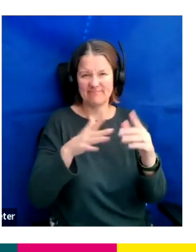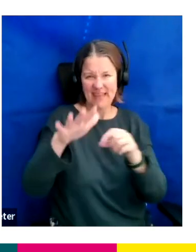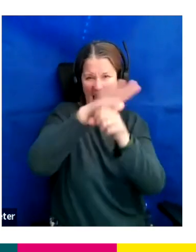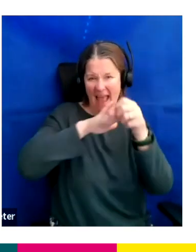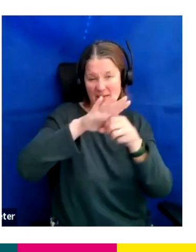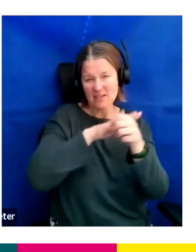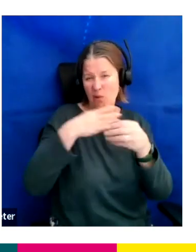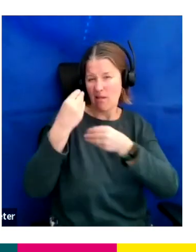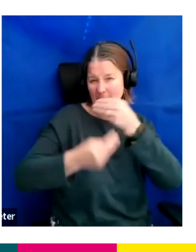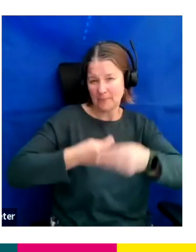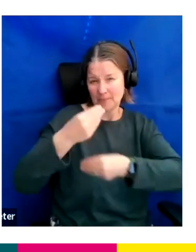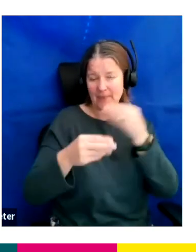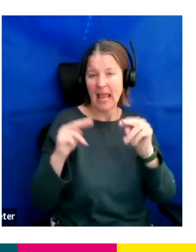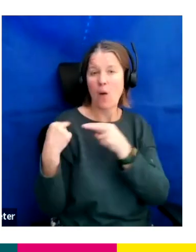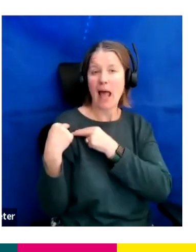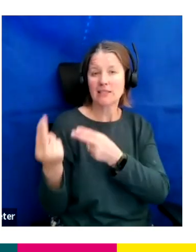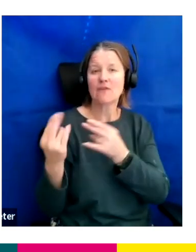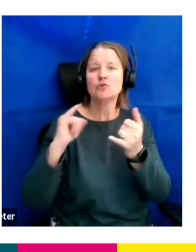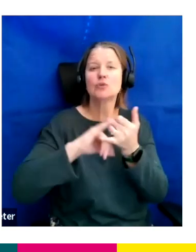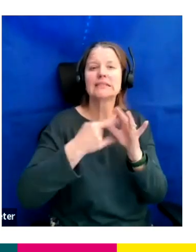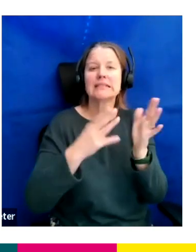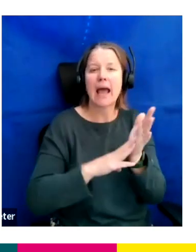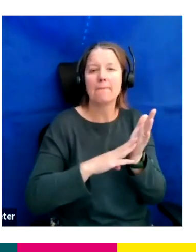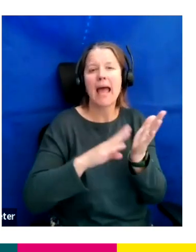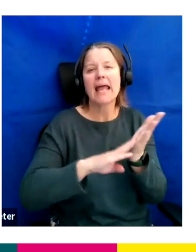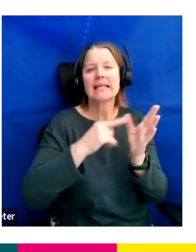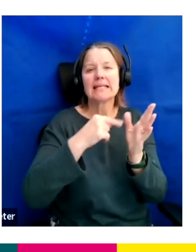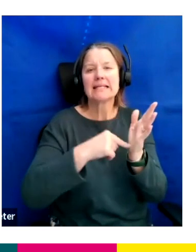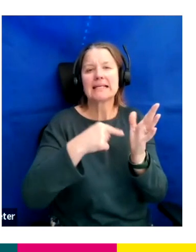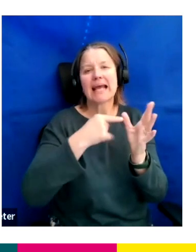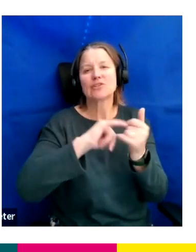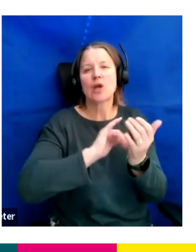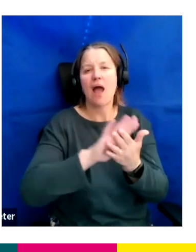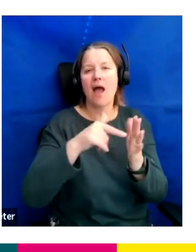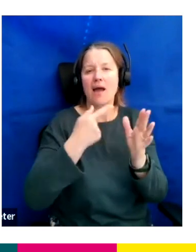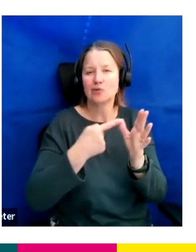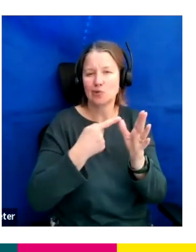Surely I'll hand over to Sam and Natasha now to introduce themselves. Hi everyone, I'm Natasha.